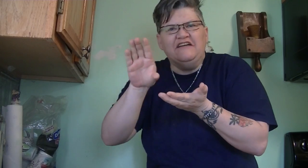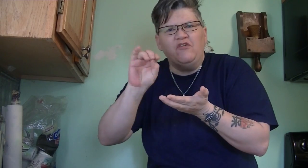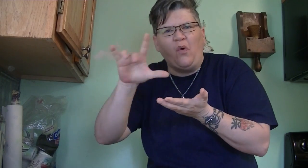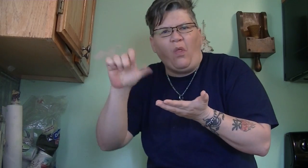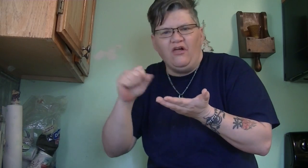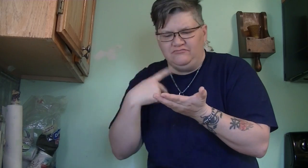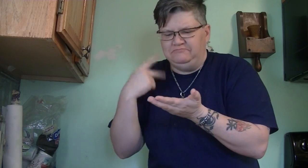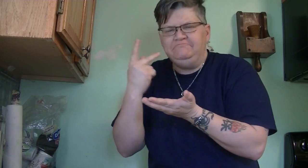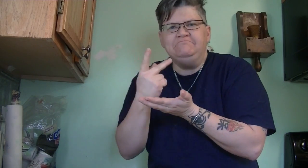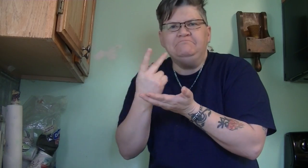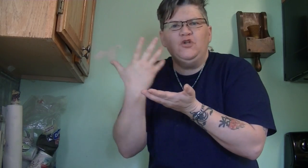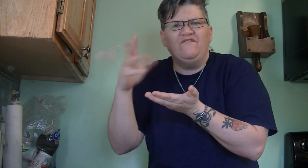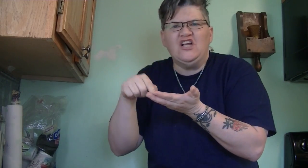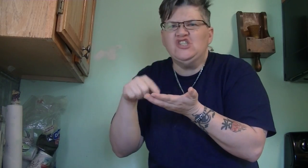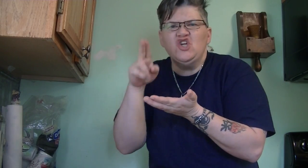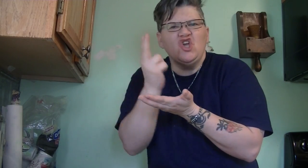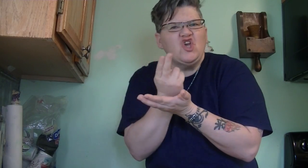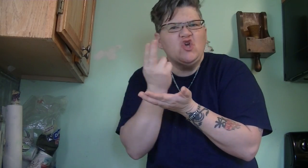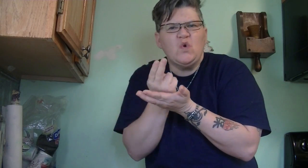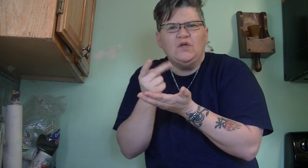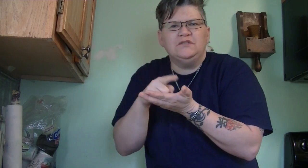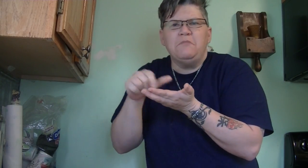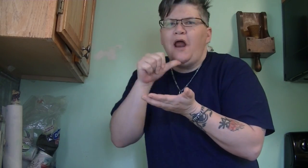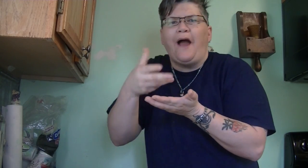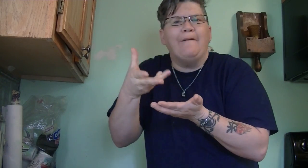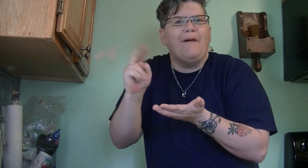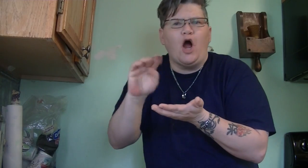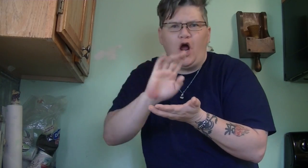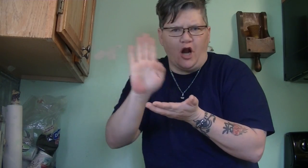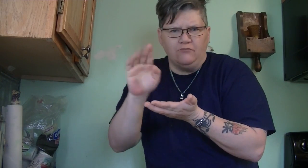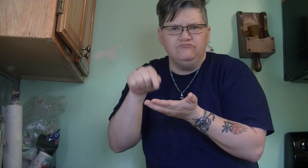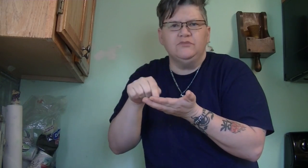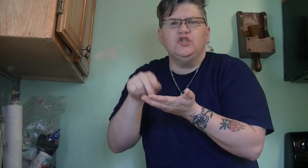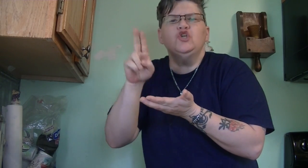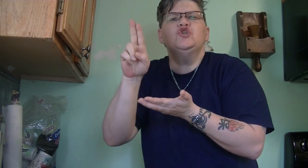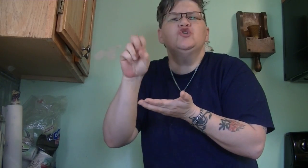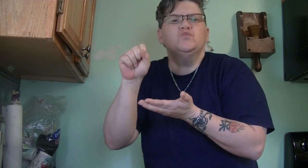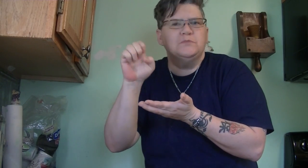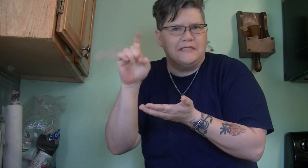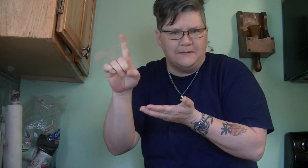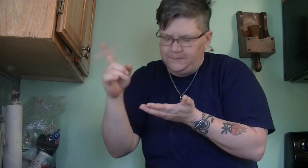Different coils that has been used but not burnt. Used